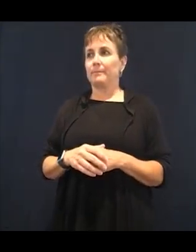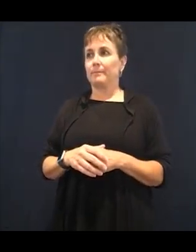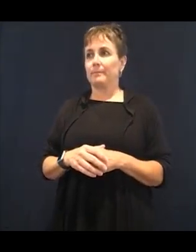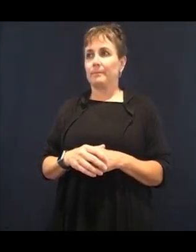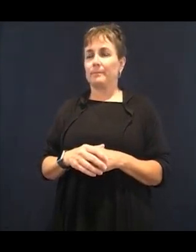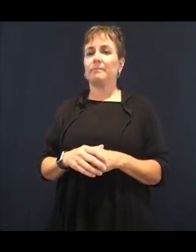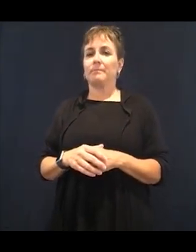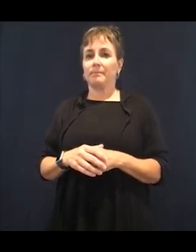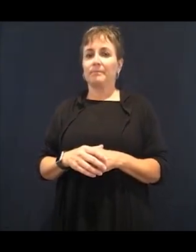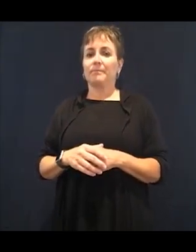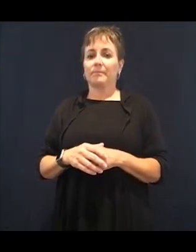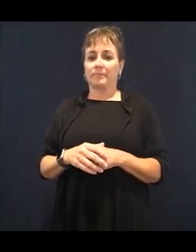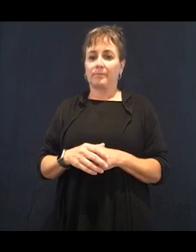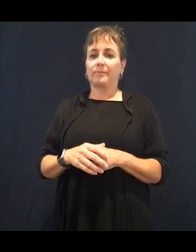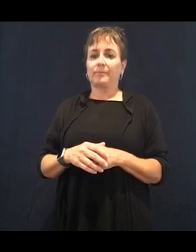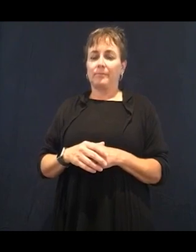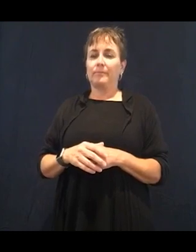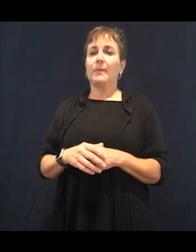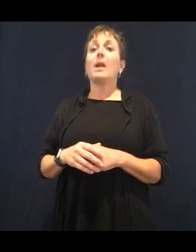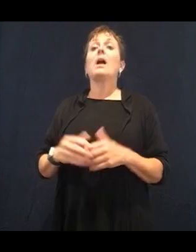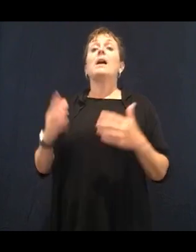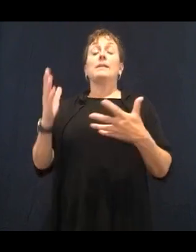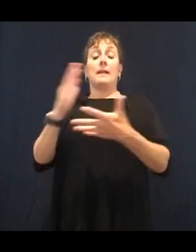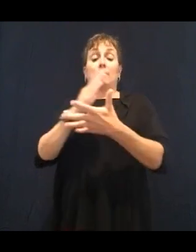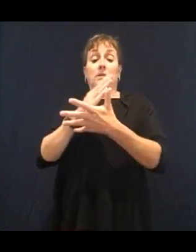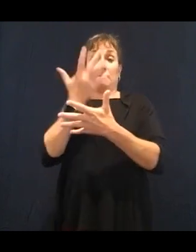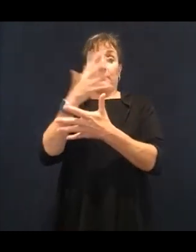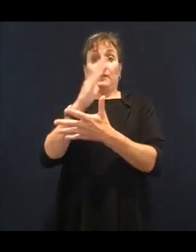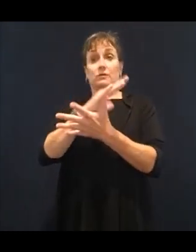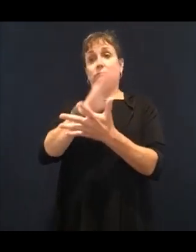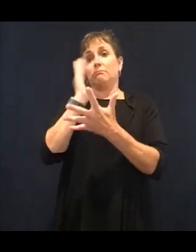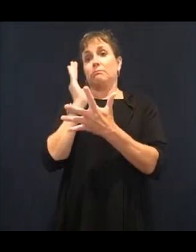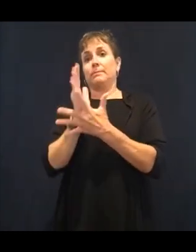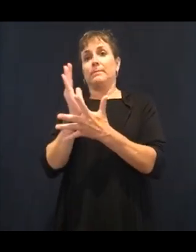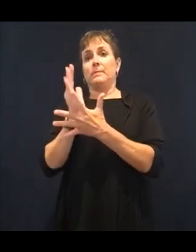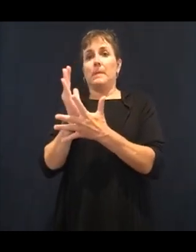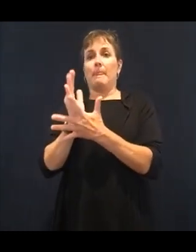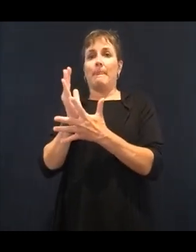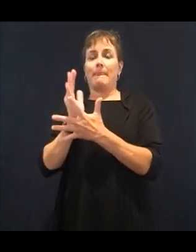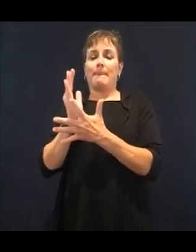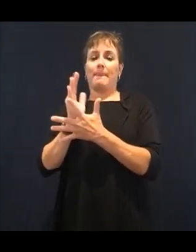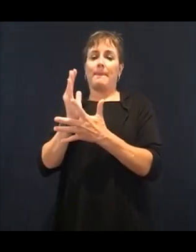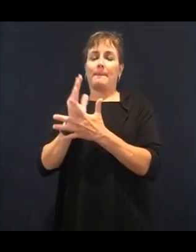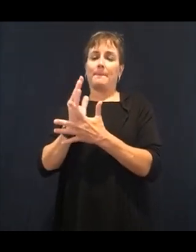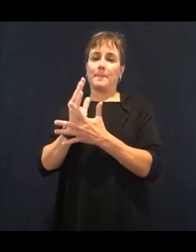hydrating. We all know that we need our water, right? We all know